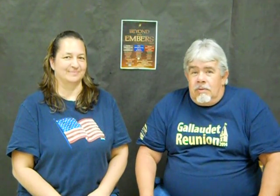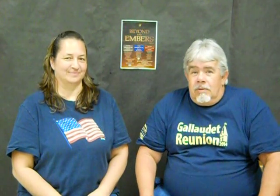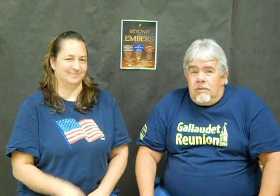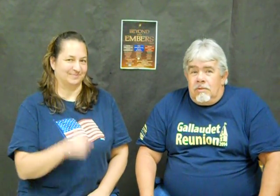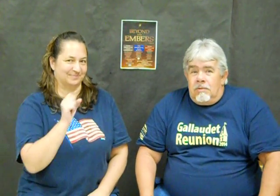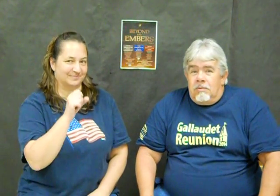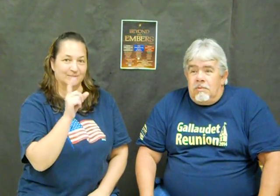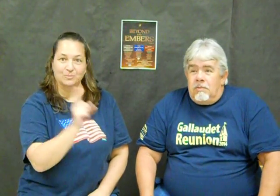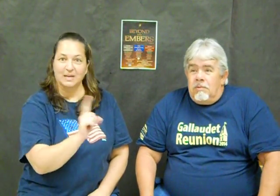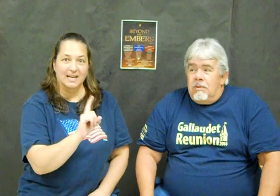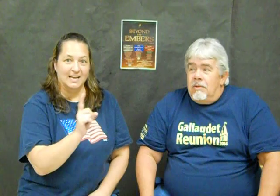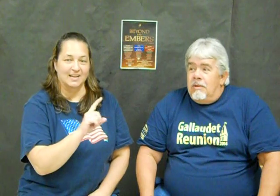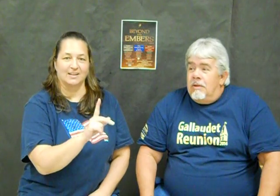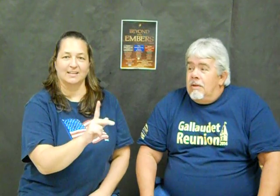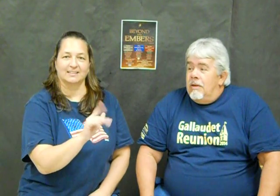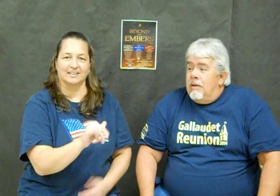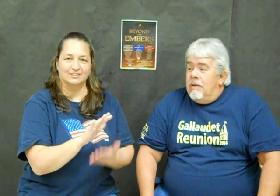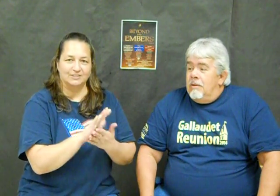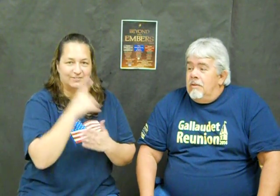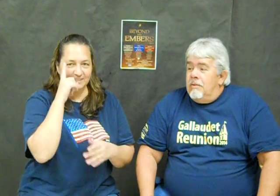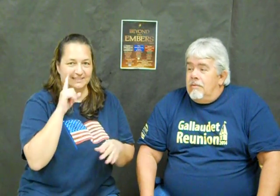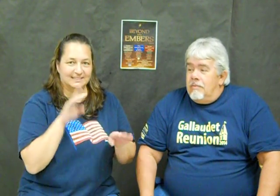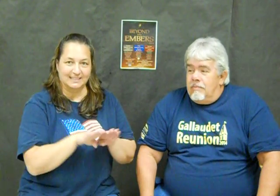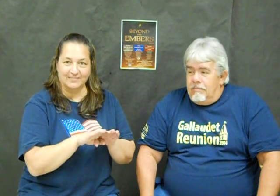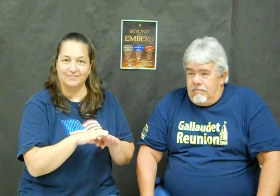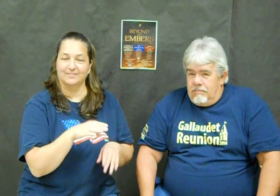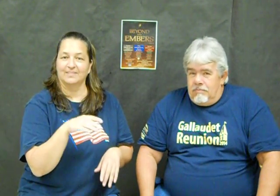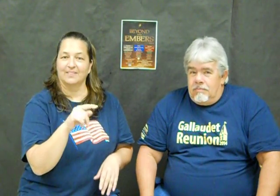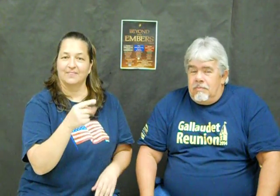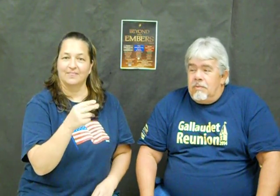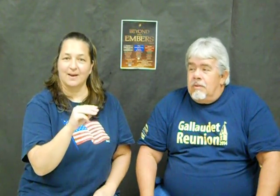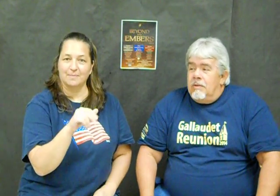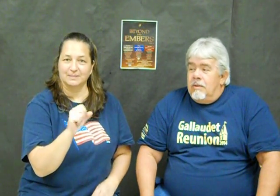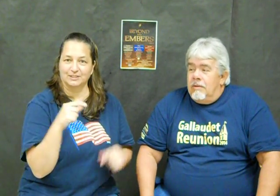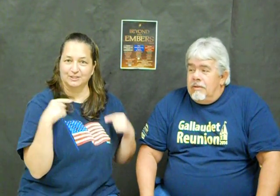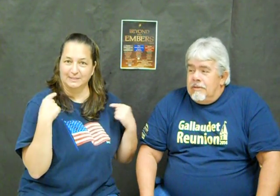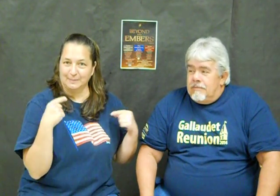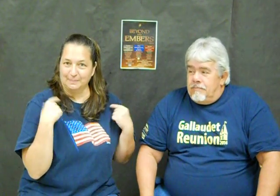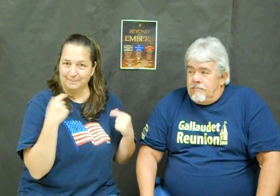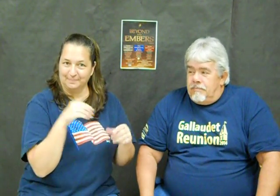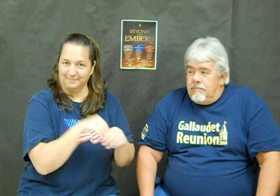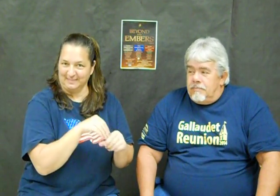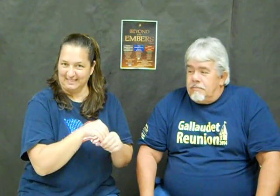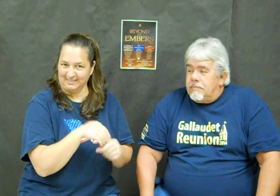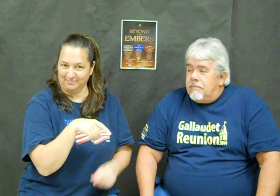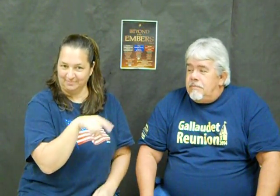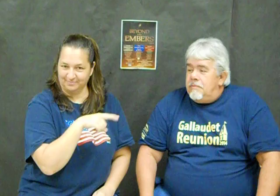Yes....where? It will be at Kentucky School for the Deaf Thomas Gym.